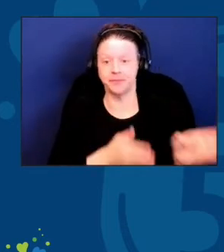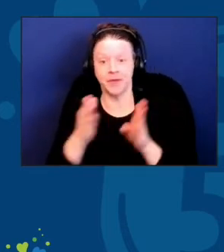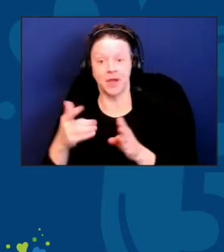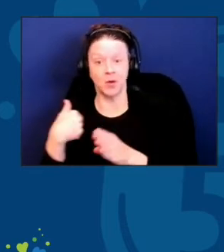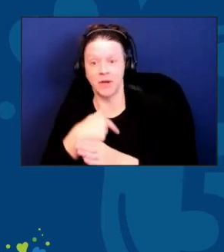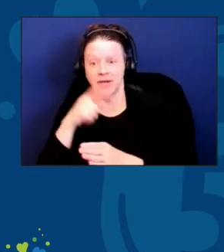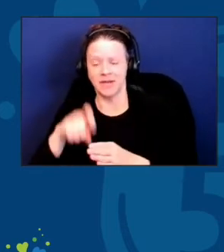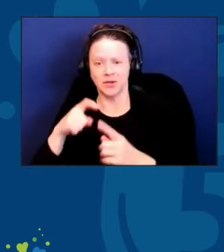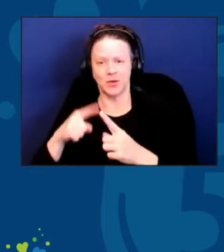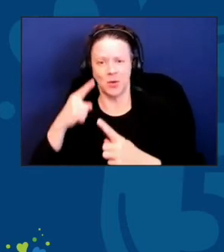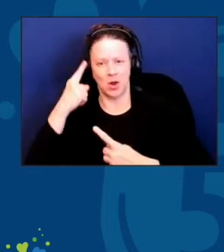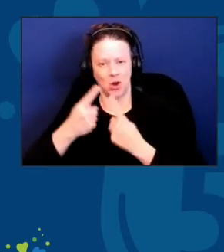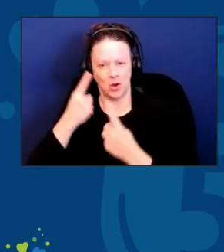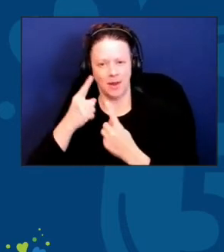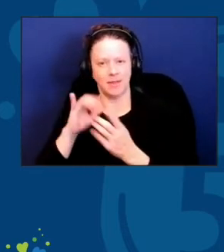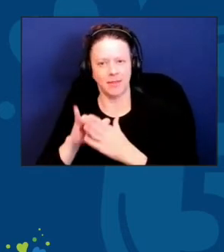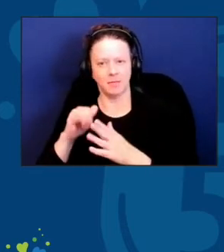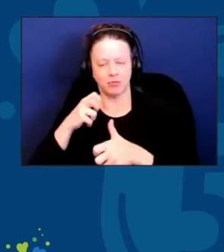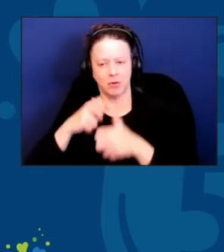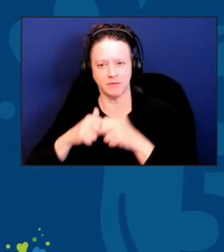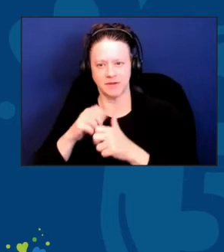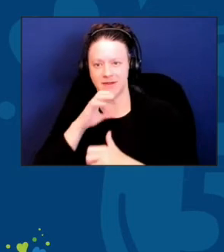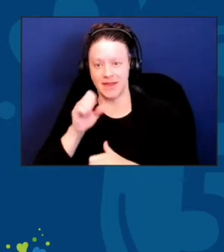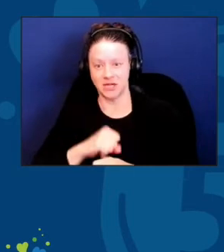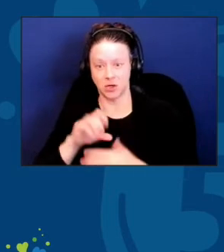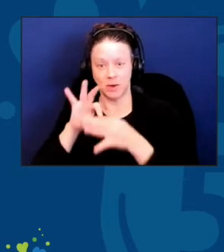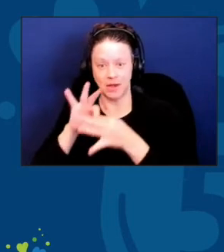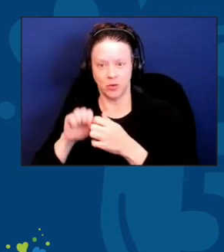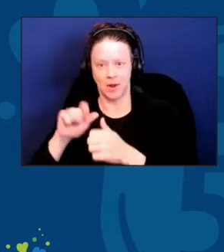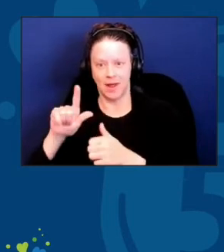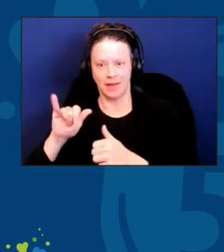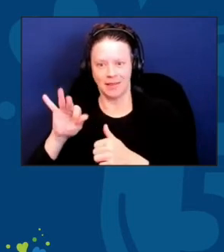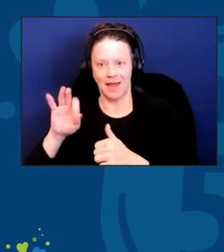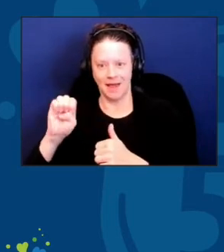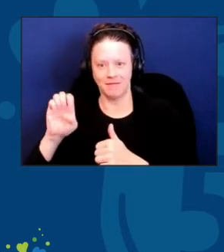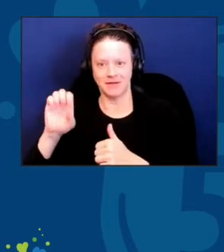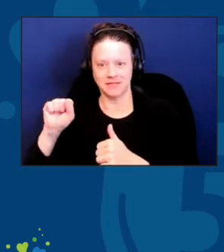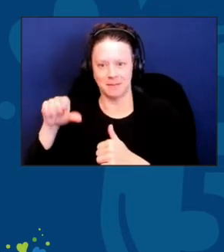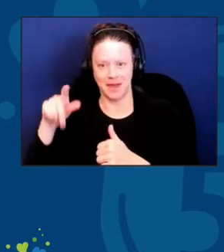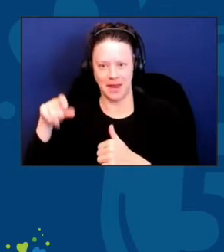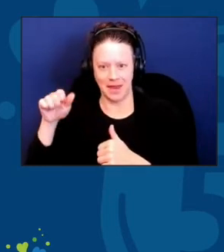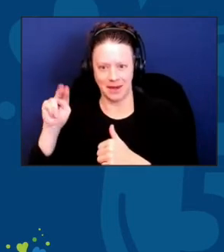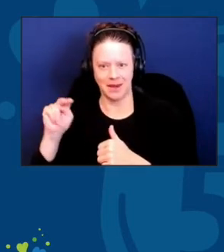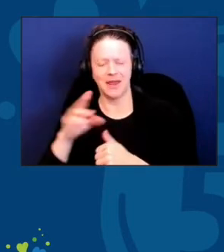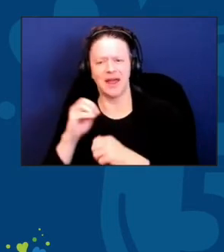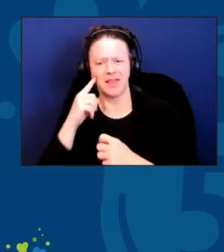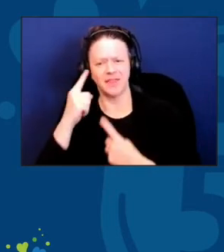and design our programs to meet our community. We have to look at culture and within the context